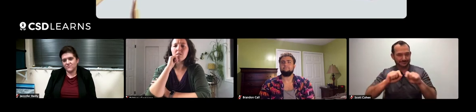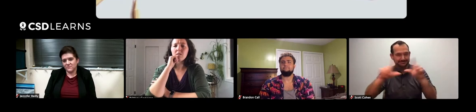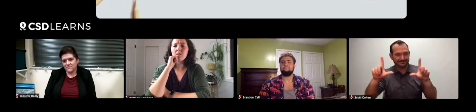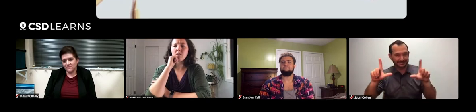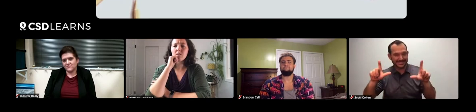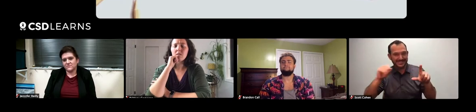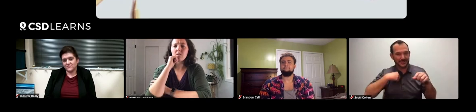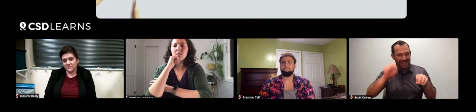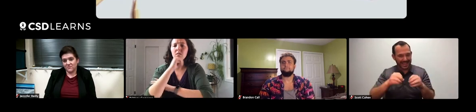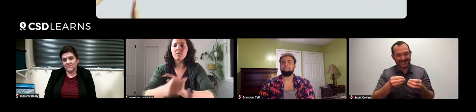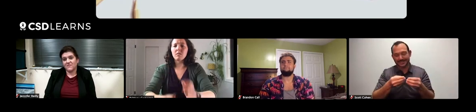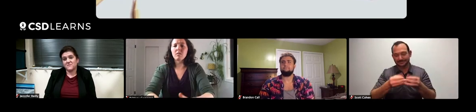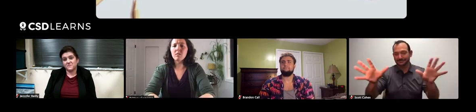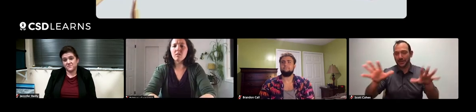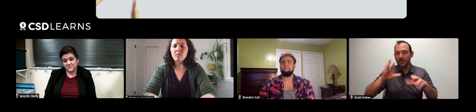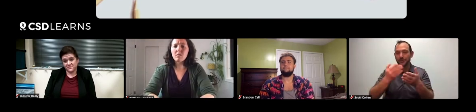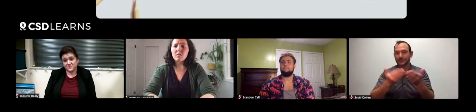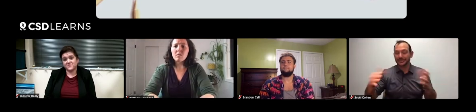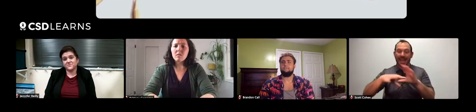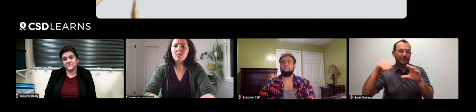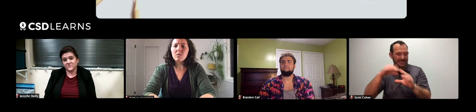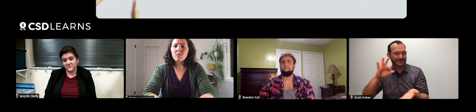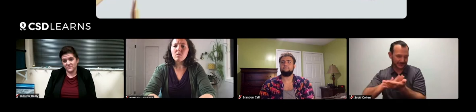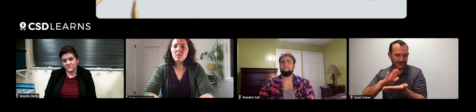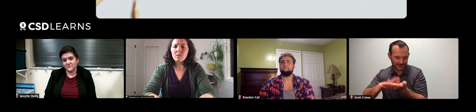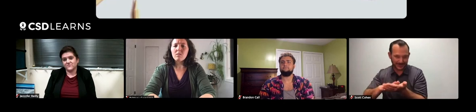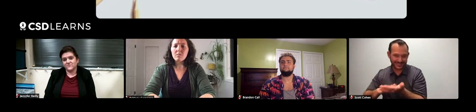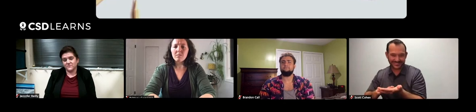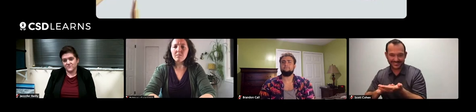behind tonight's webinar, so we can share resources outside of school.